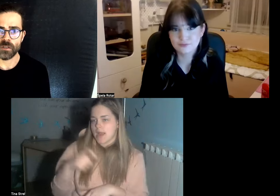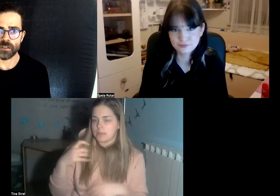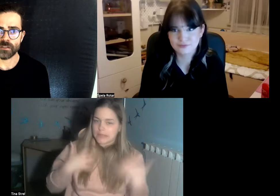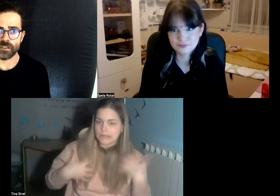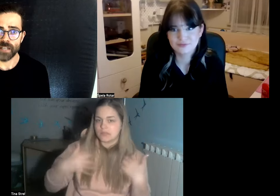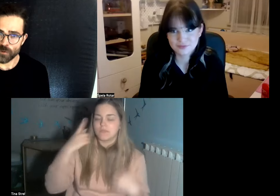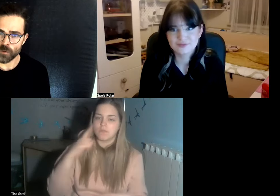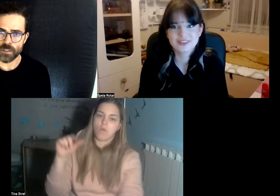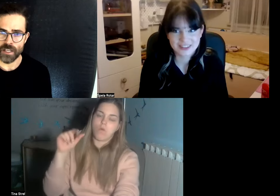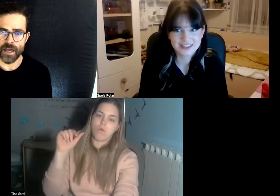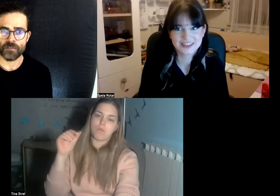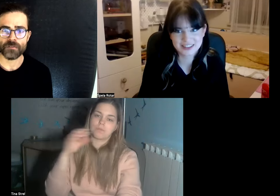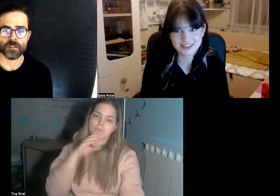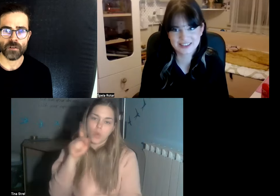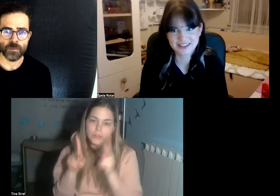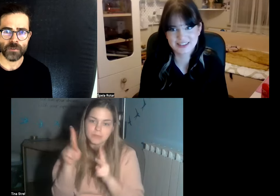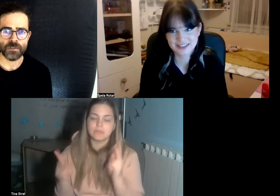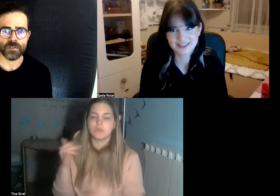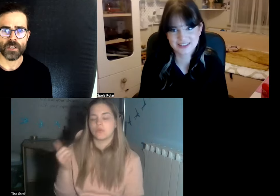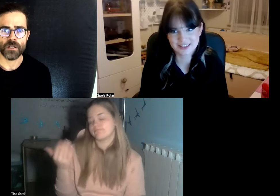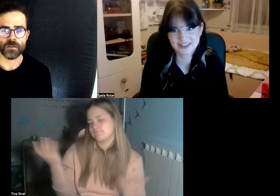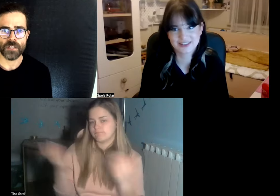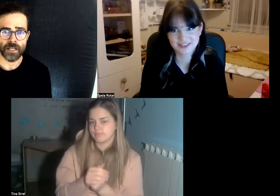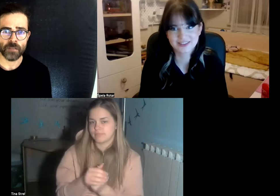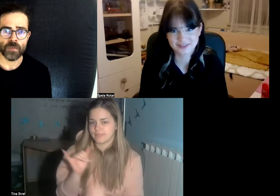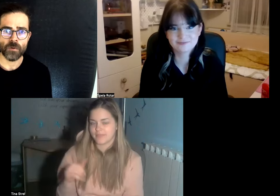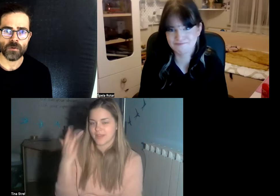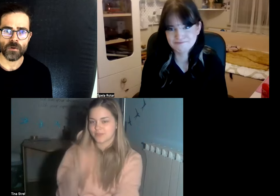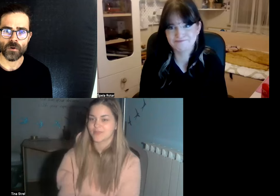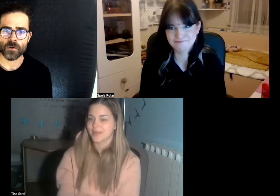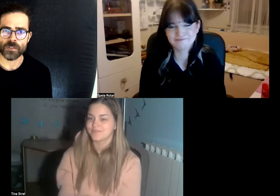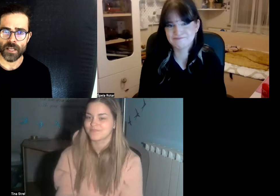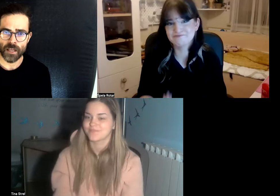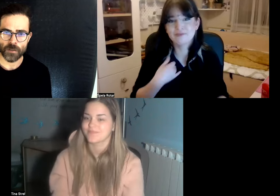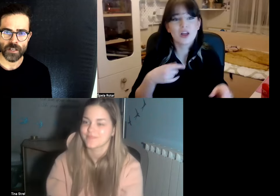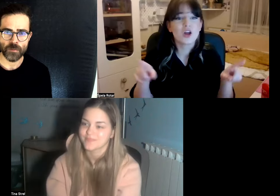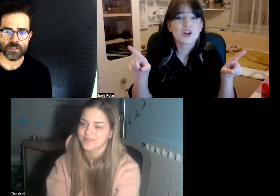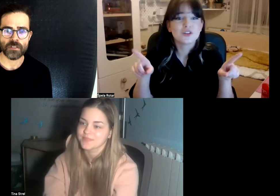classrooms that have interpreters who signing people or sign language experts